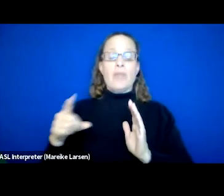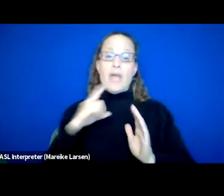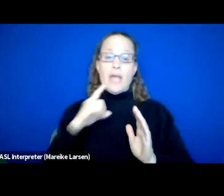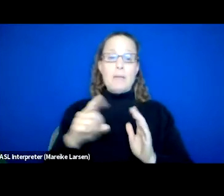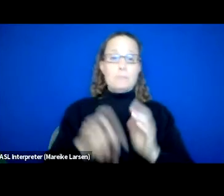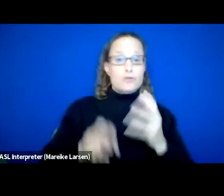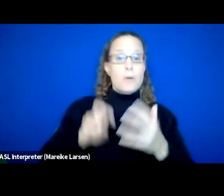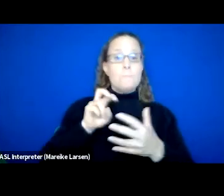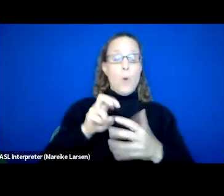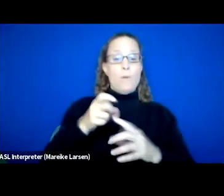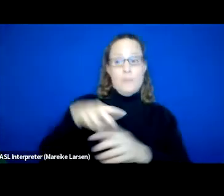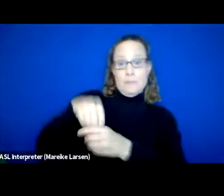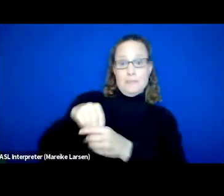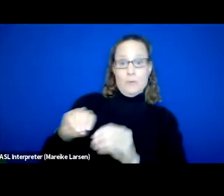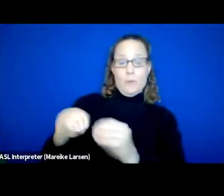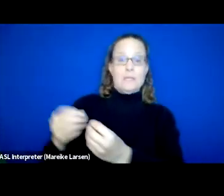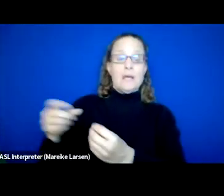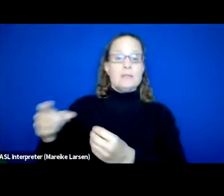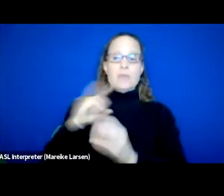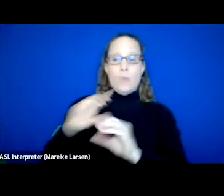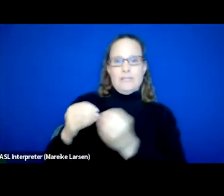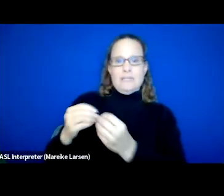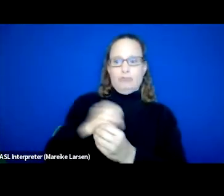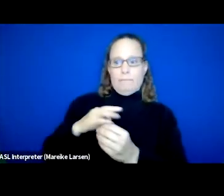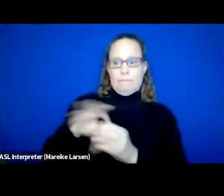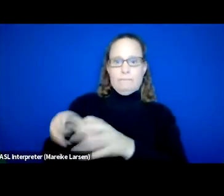the organization's pool of program graduates